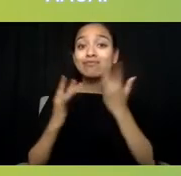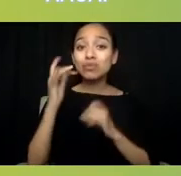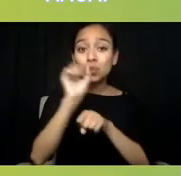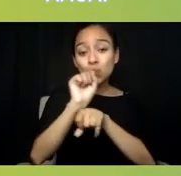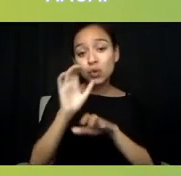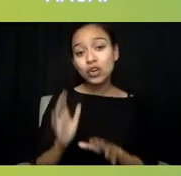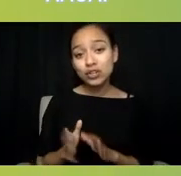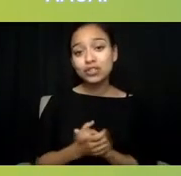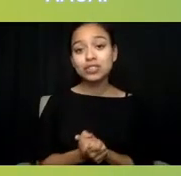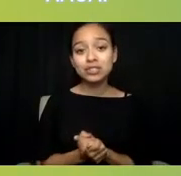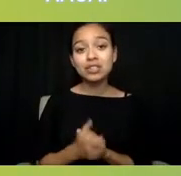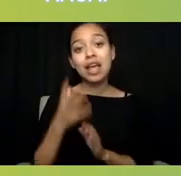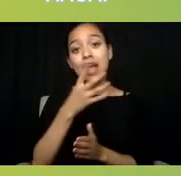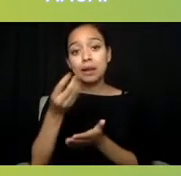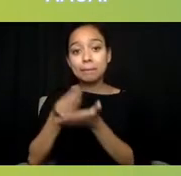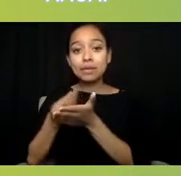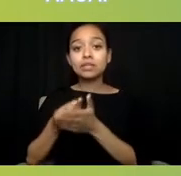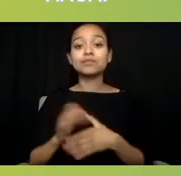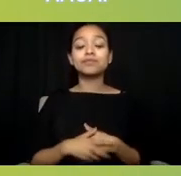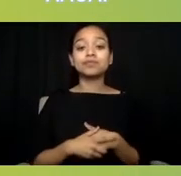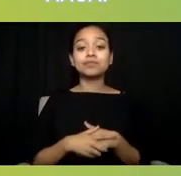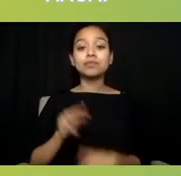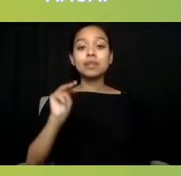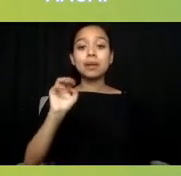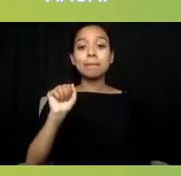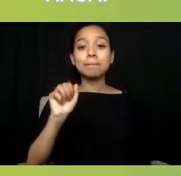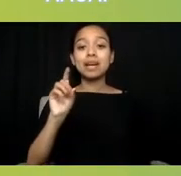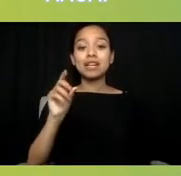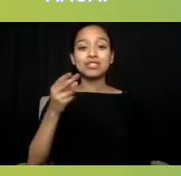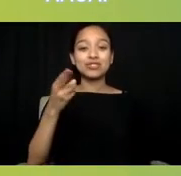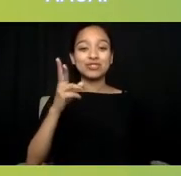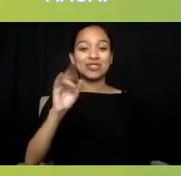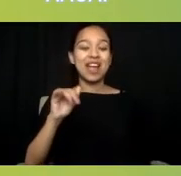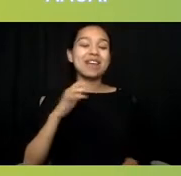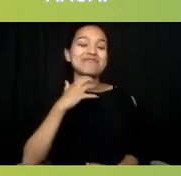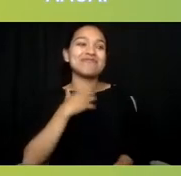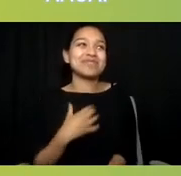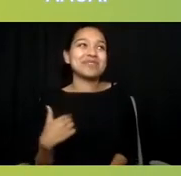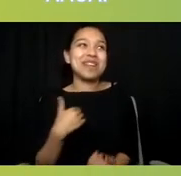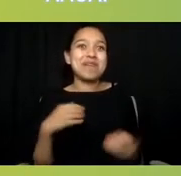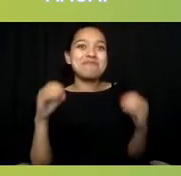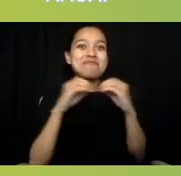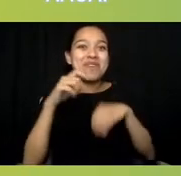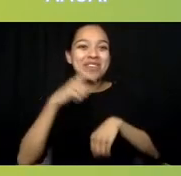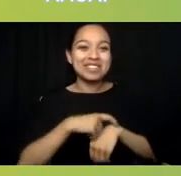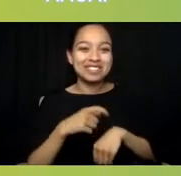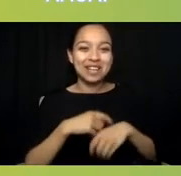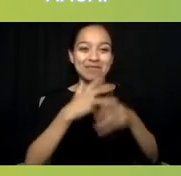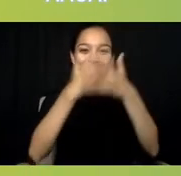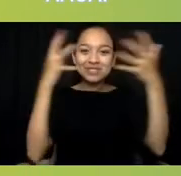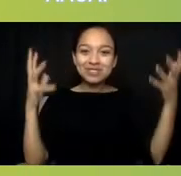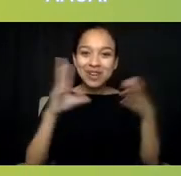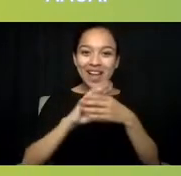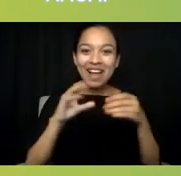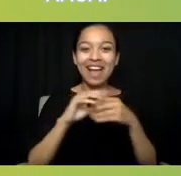I wish we had more time. I know there's so much more to say. And the thing that I love and hate about these panels is that they fly by